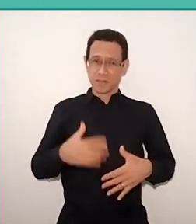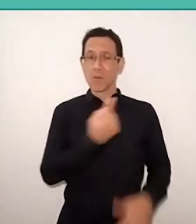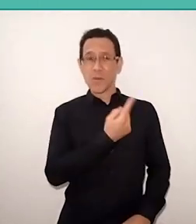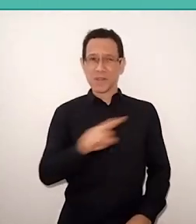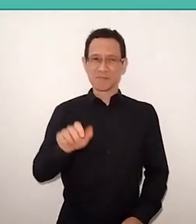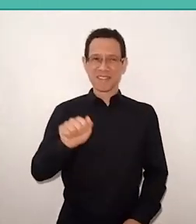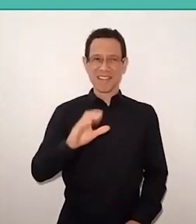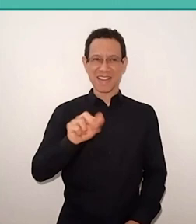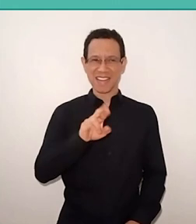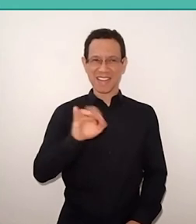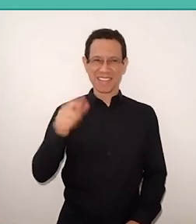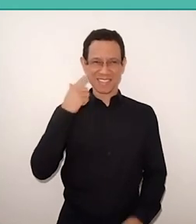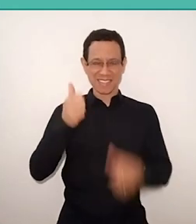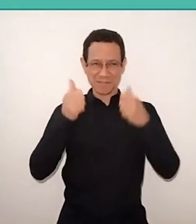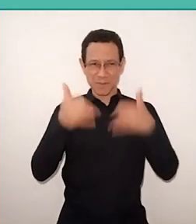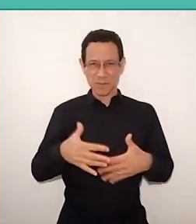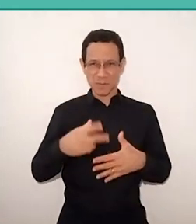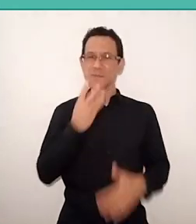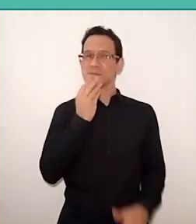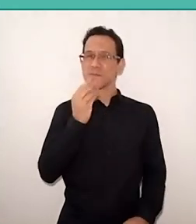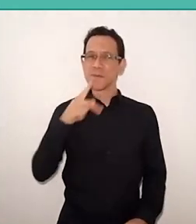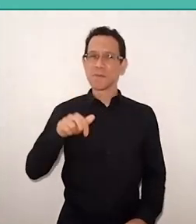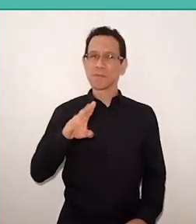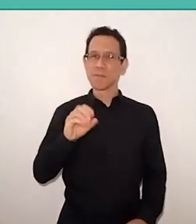in the sense that Paulo Freire died, before he died,